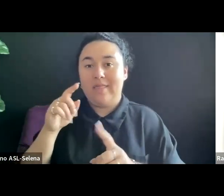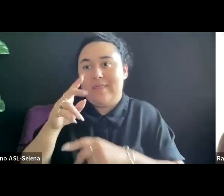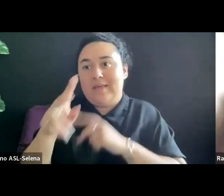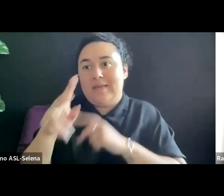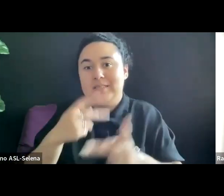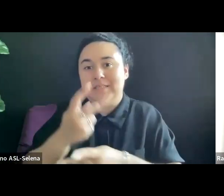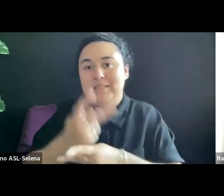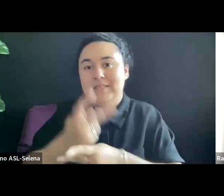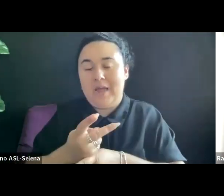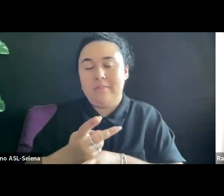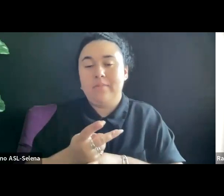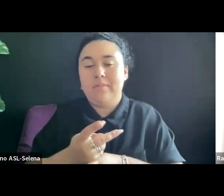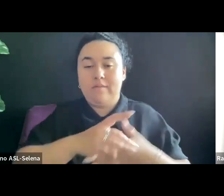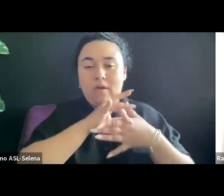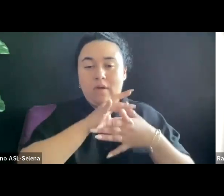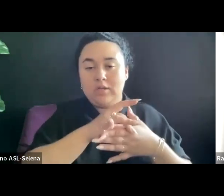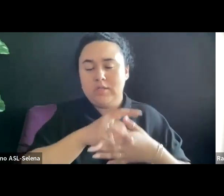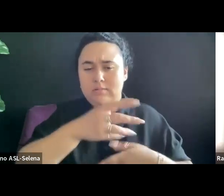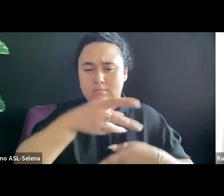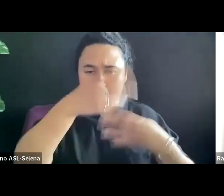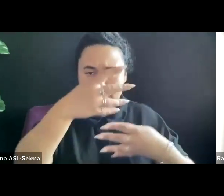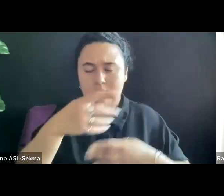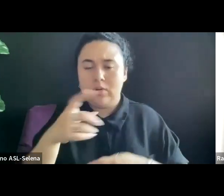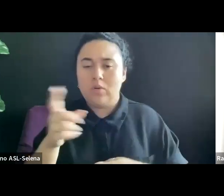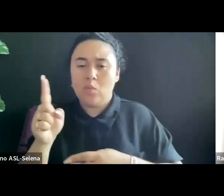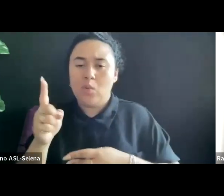WOULD WORK WELSHING YOU CAN FIND OTHER STREAMER OPTIONS.